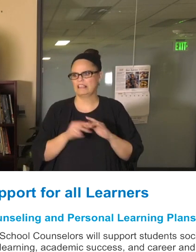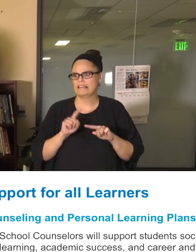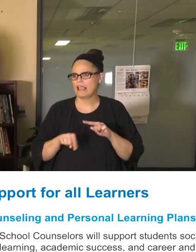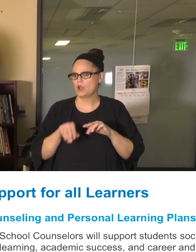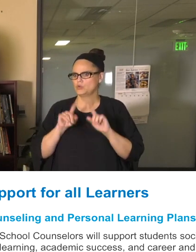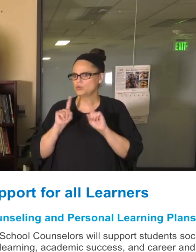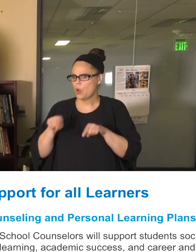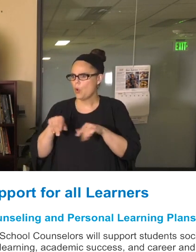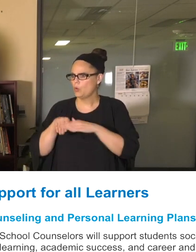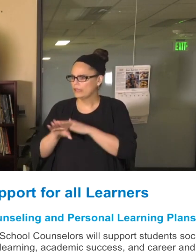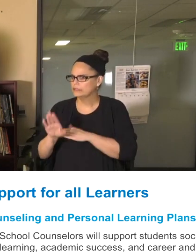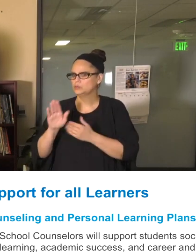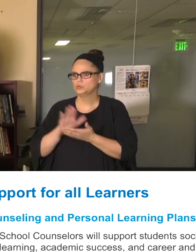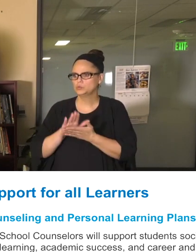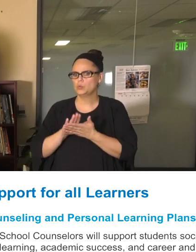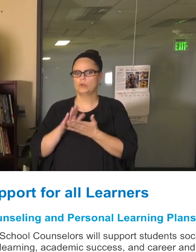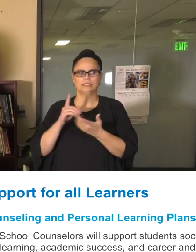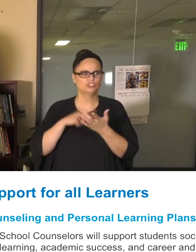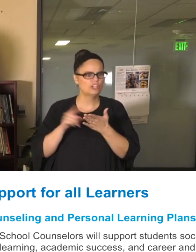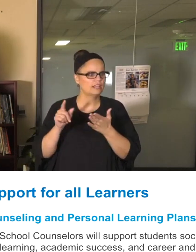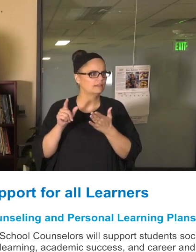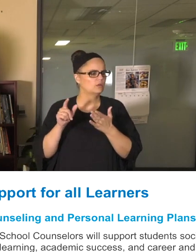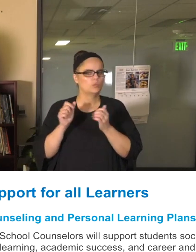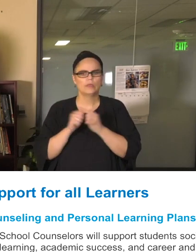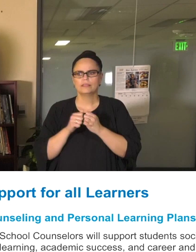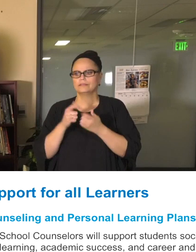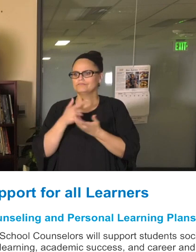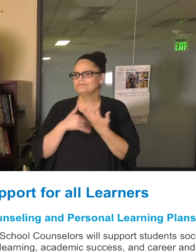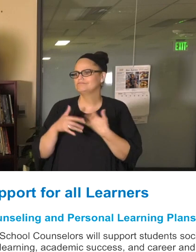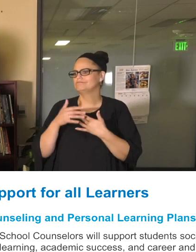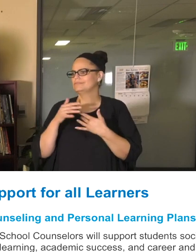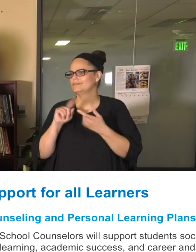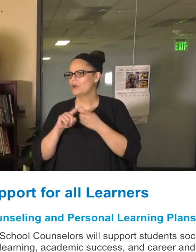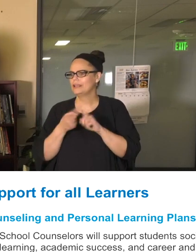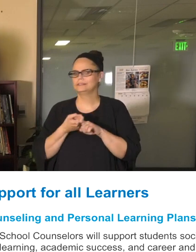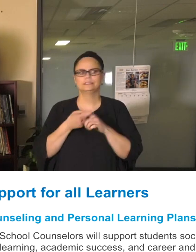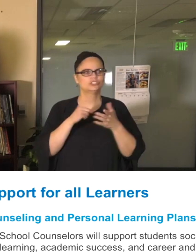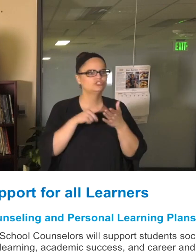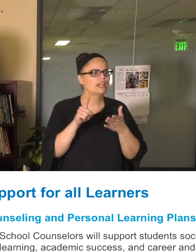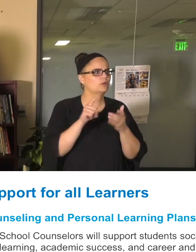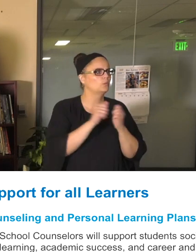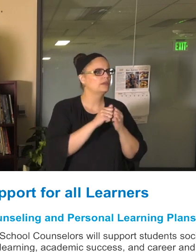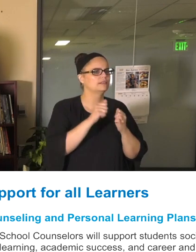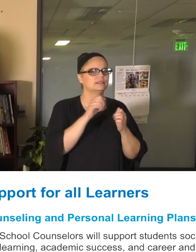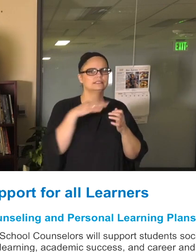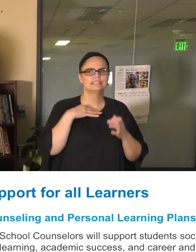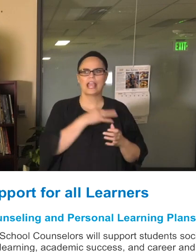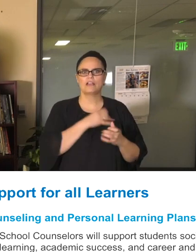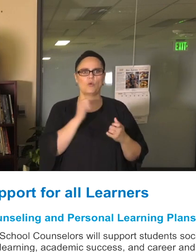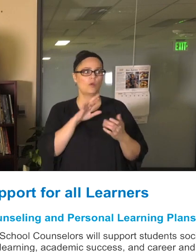and check in with their friends, check in with their staff, to go to that perhaps that one adult at school and say, I'm having a